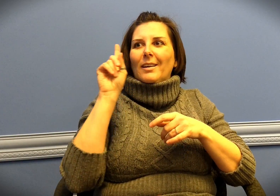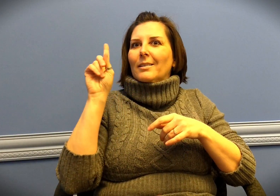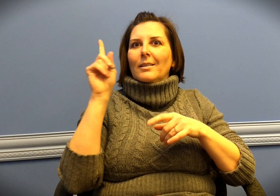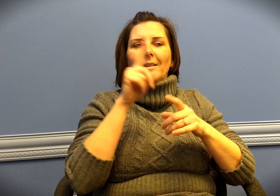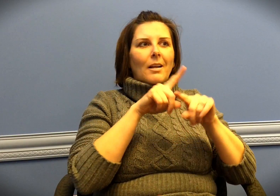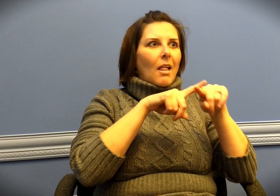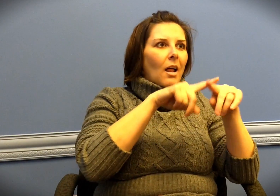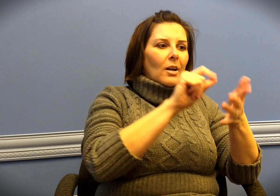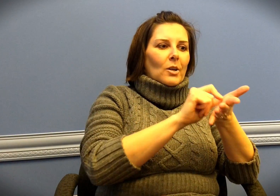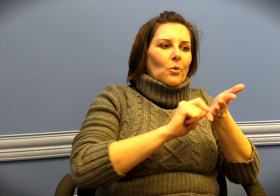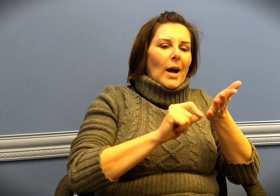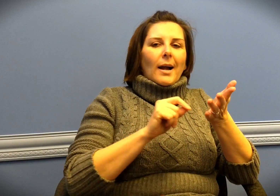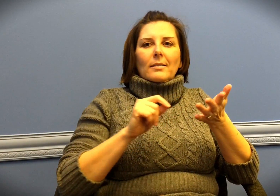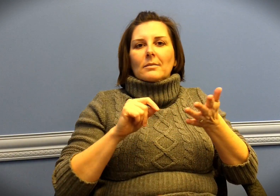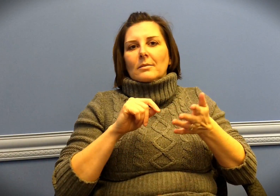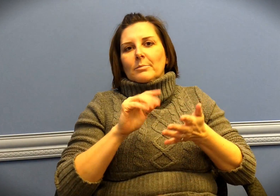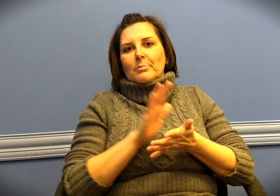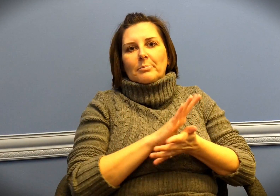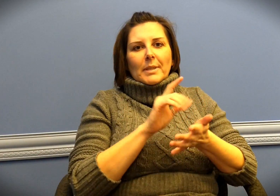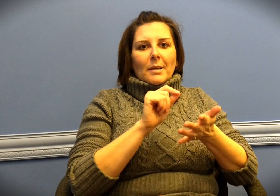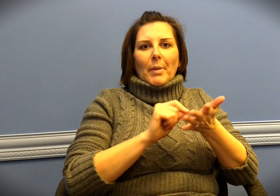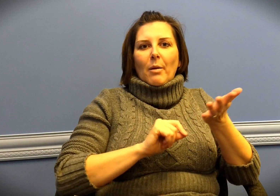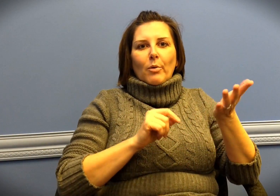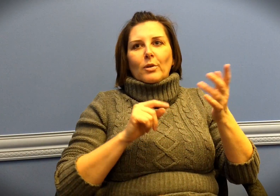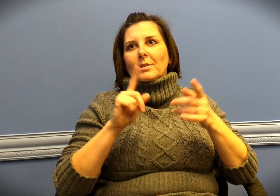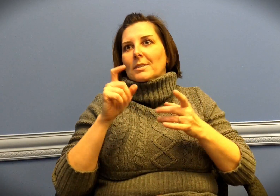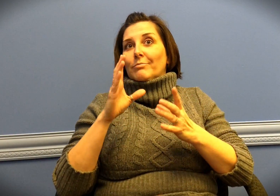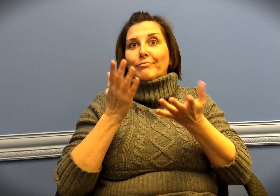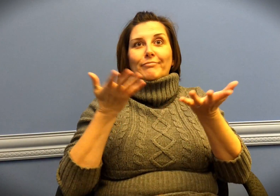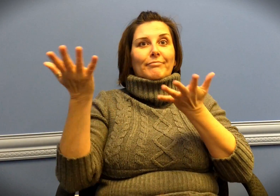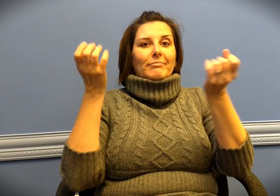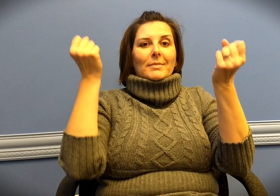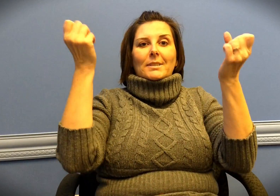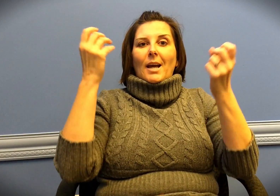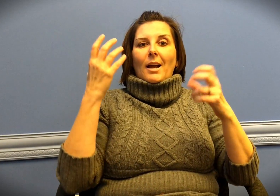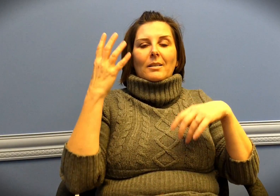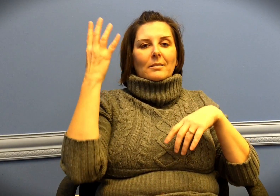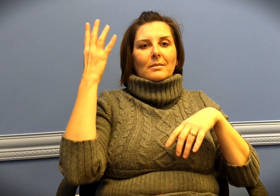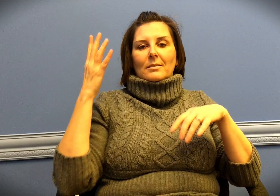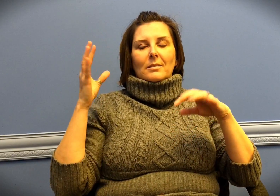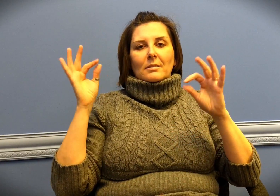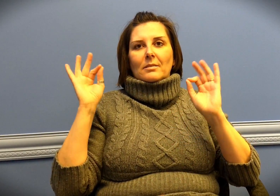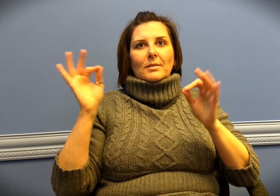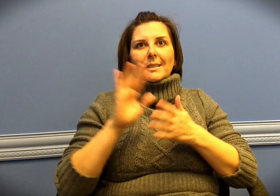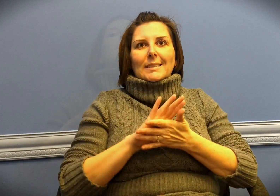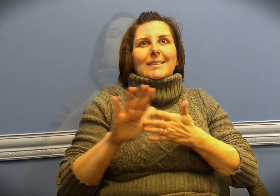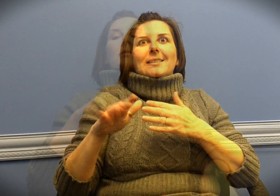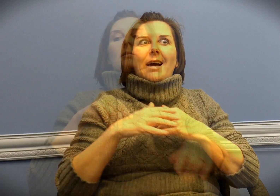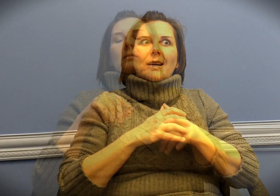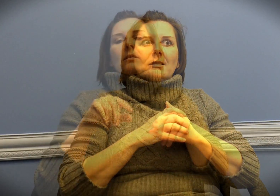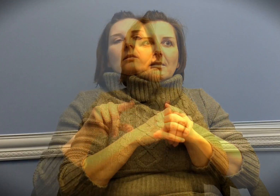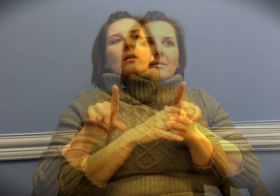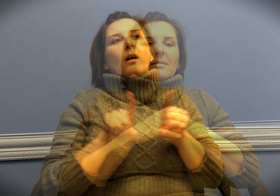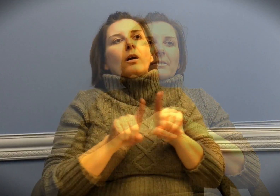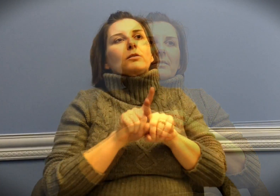We didn't have to depend on writing on a piece of paper to communicate. Everyone used sign language which was perfect.